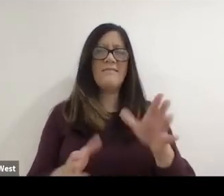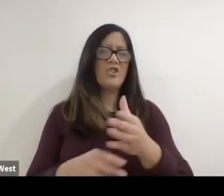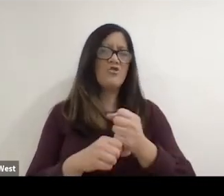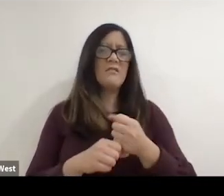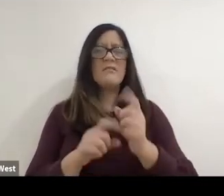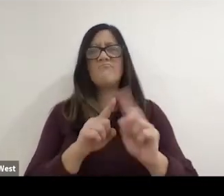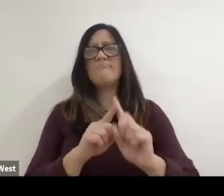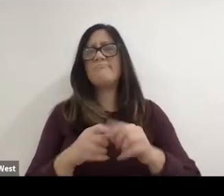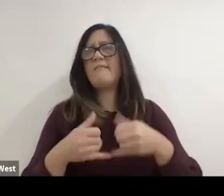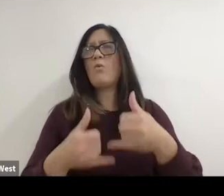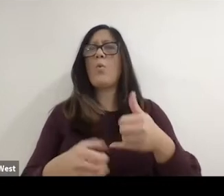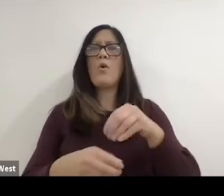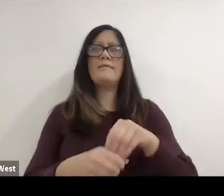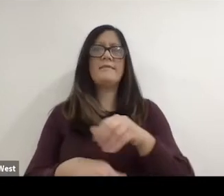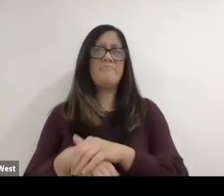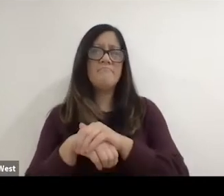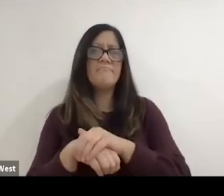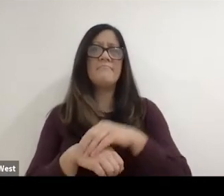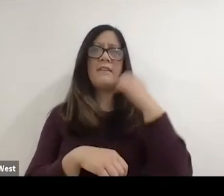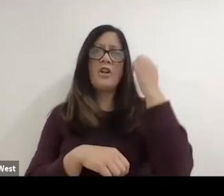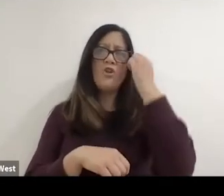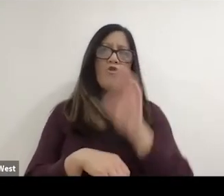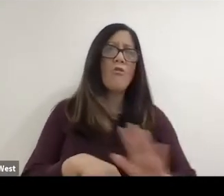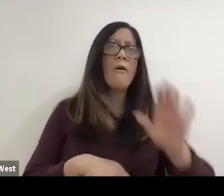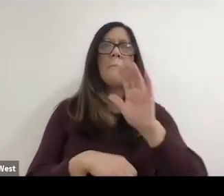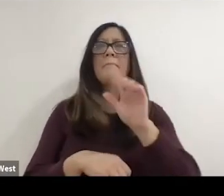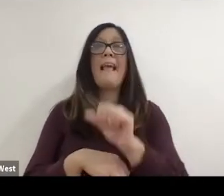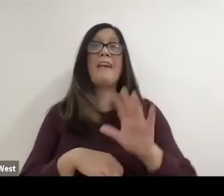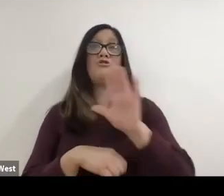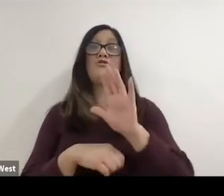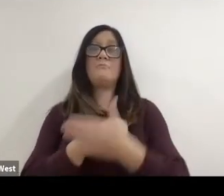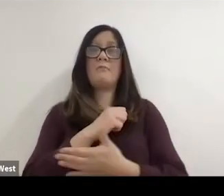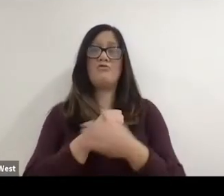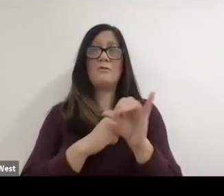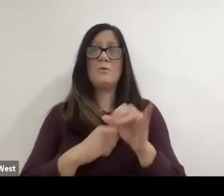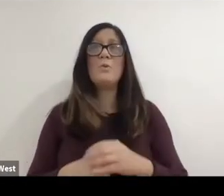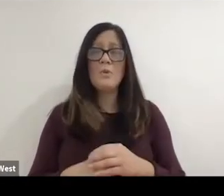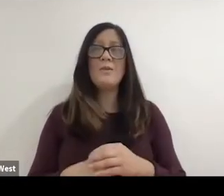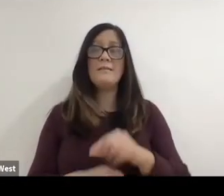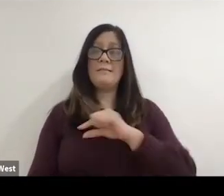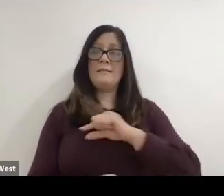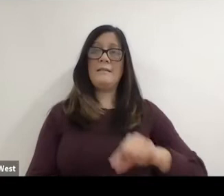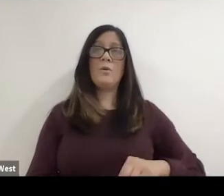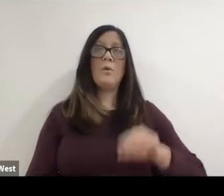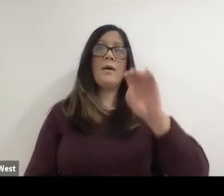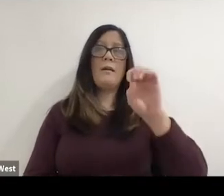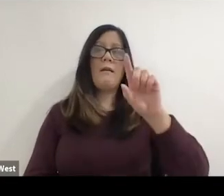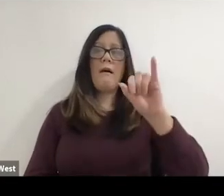honorary doctorates in Great Britain, other European and Asian countries, and was knighted by Her Majesty the Queen Elizabeth.